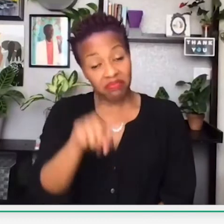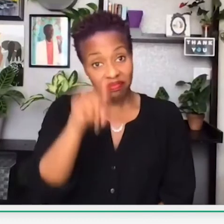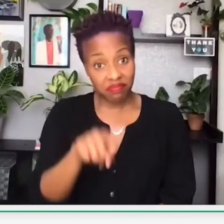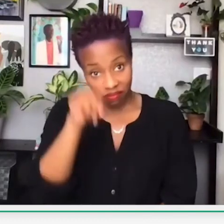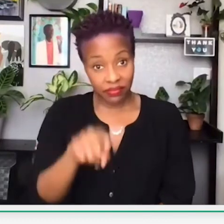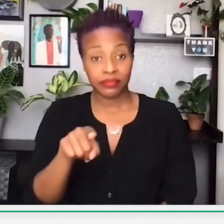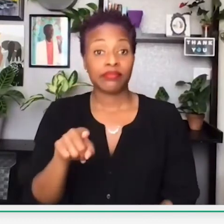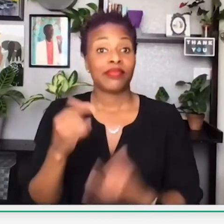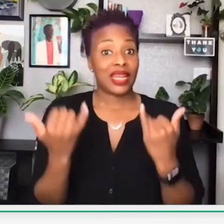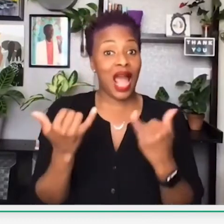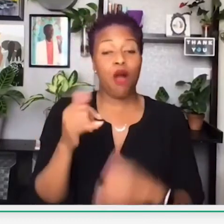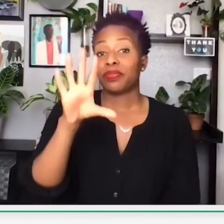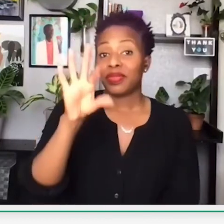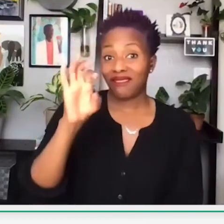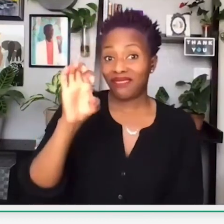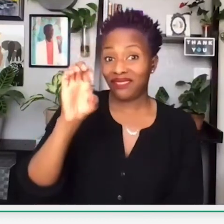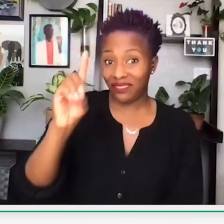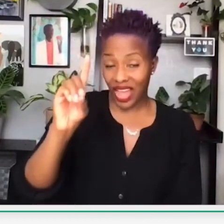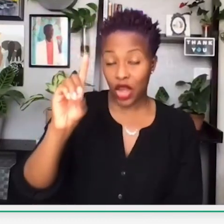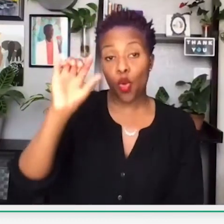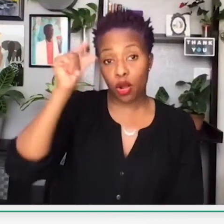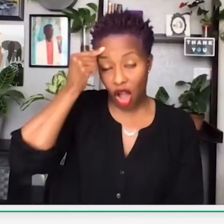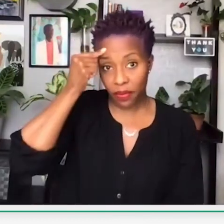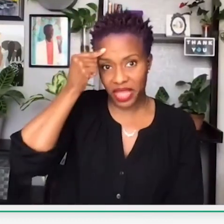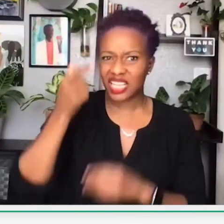We can't rely on white people. We're just going to have to take this responsibility,” and so forth.